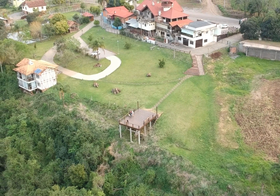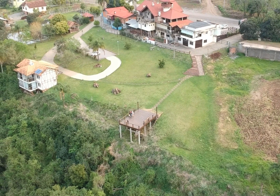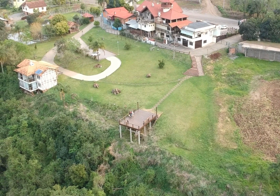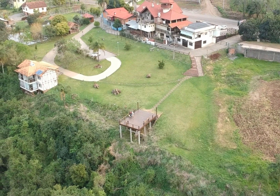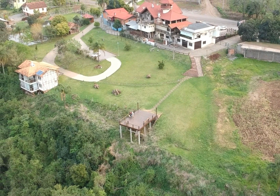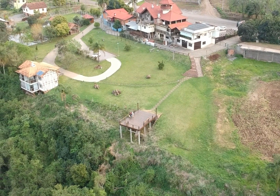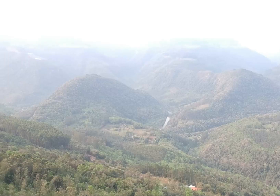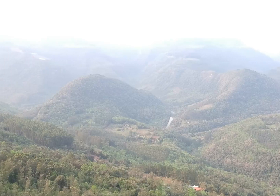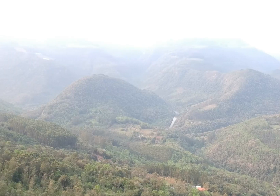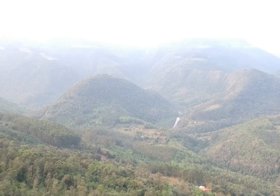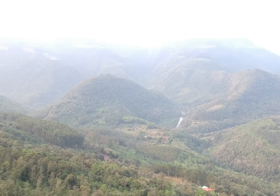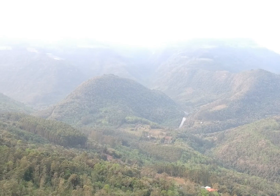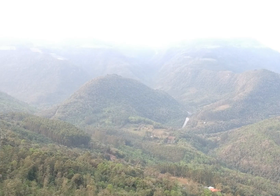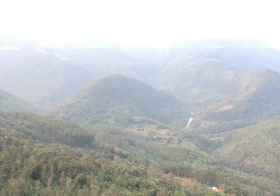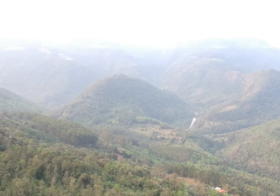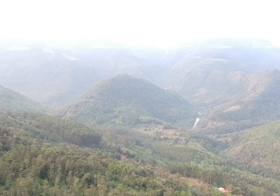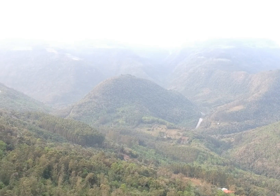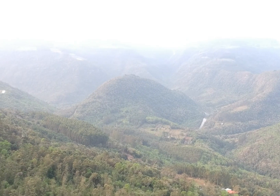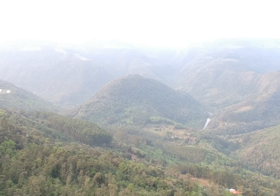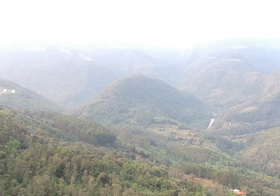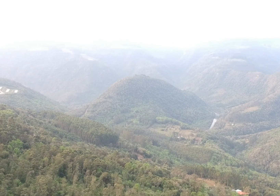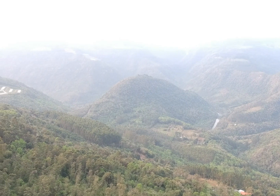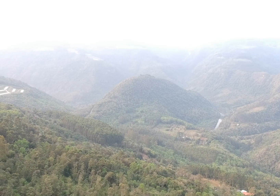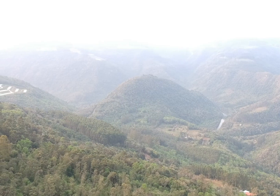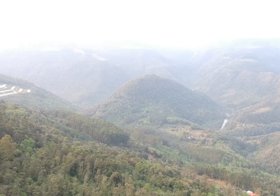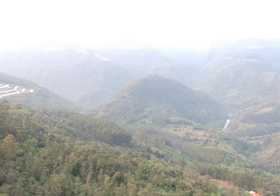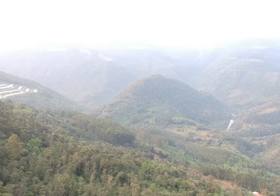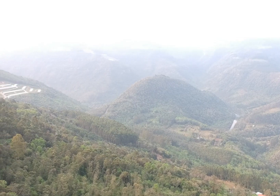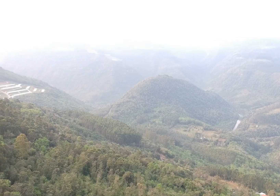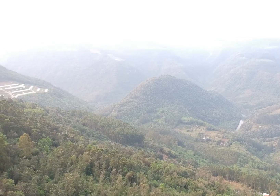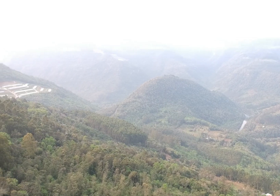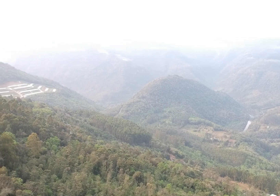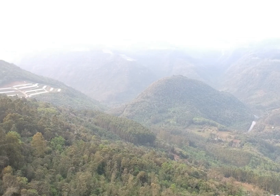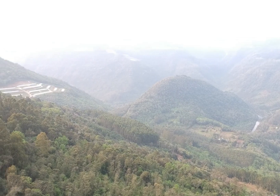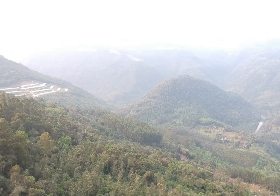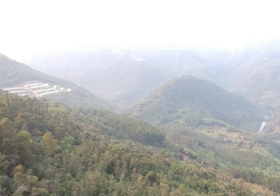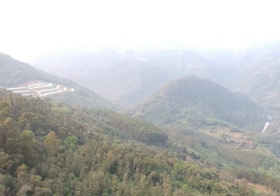people even took some pictures there with rainbows and all good to have an amazing coffee there at Café